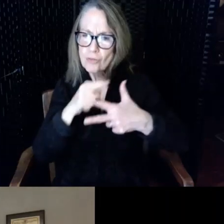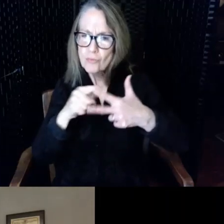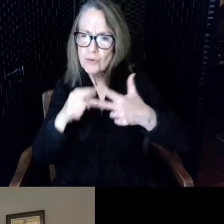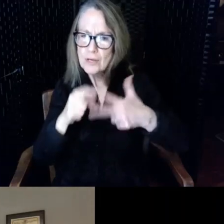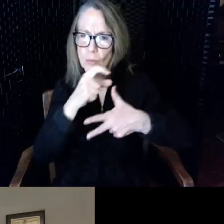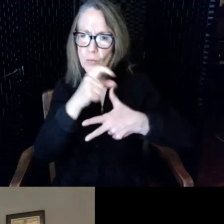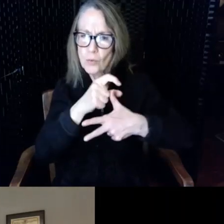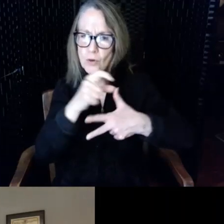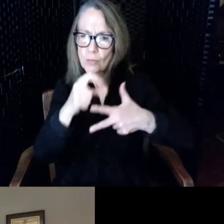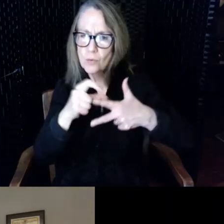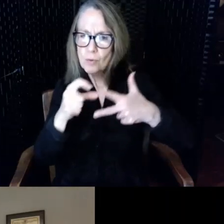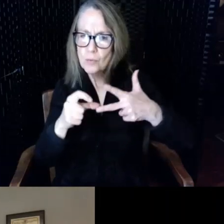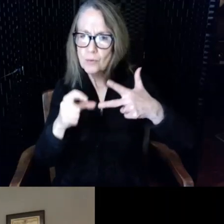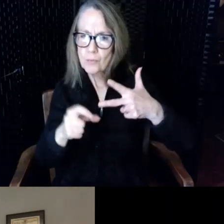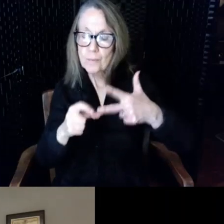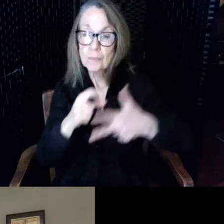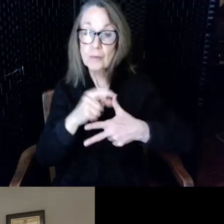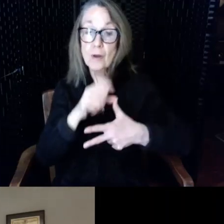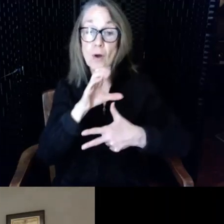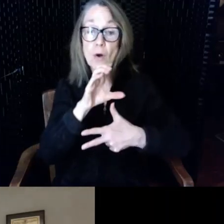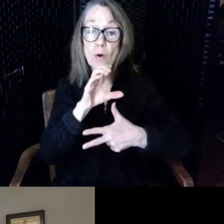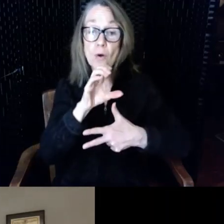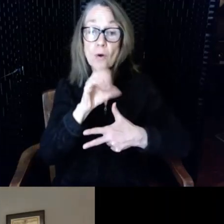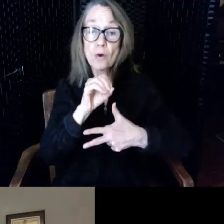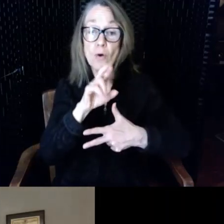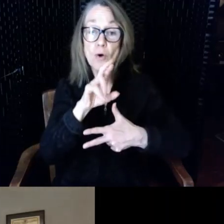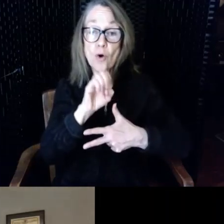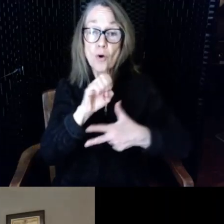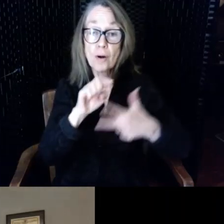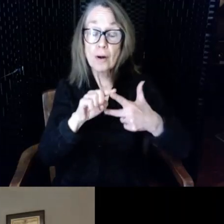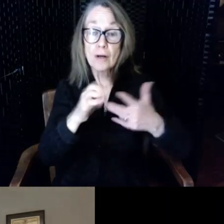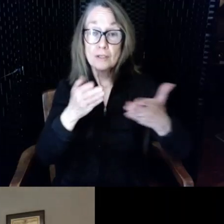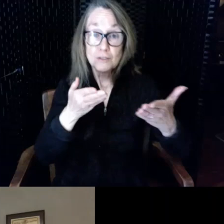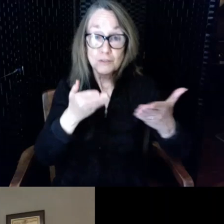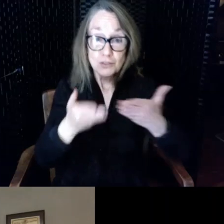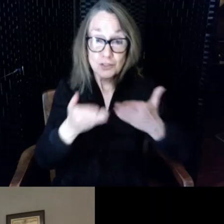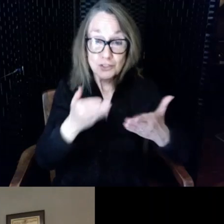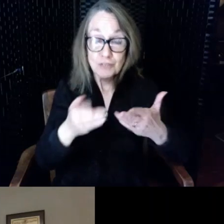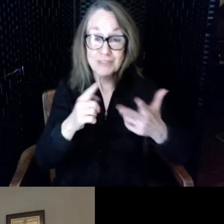services and welcoming and I realized I've had the sun I'm going to move